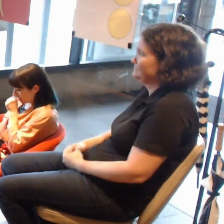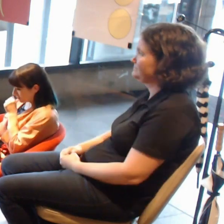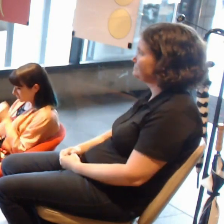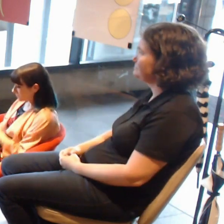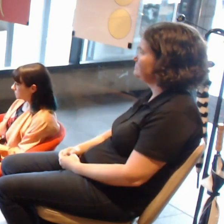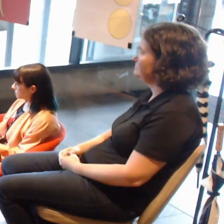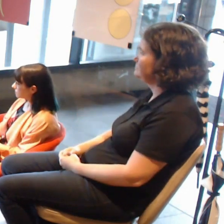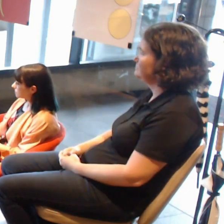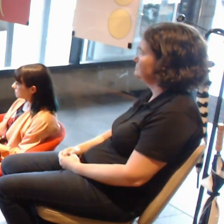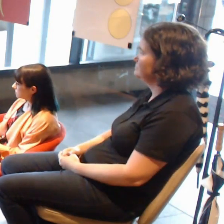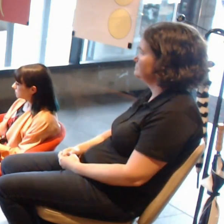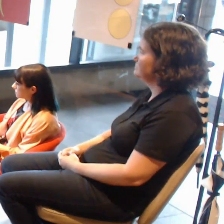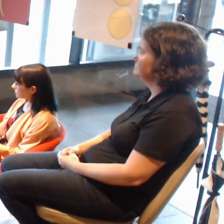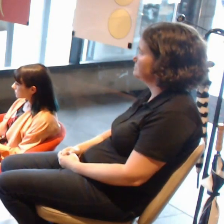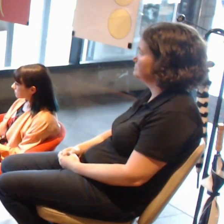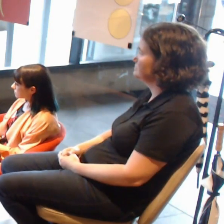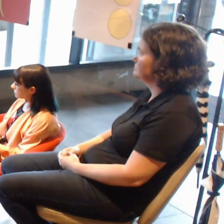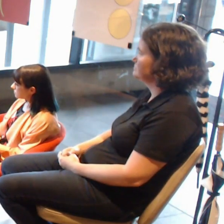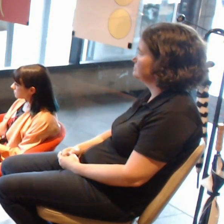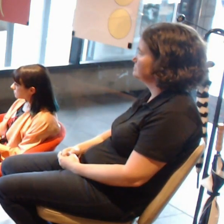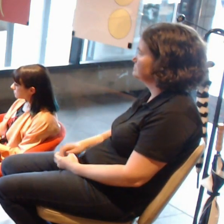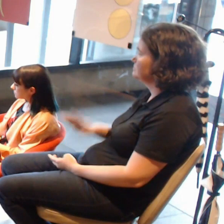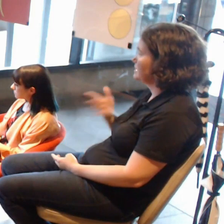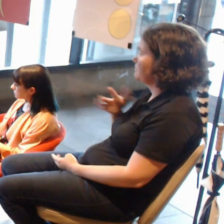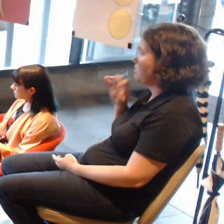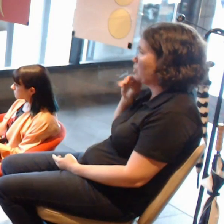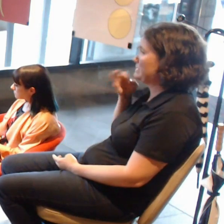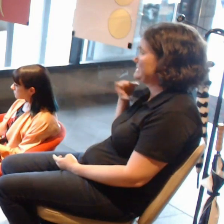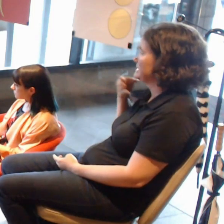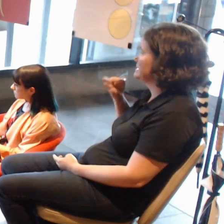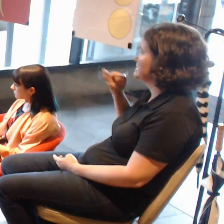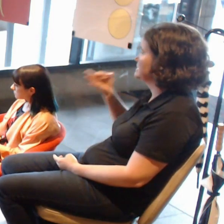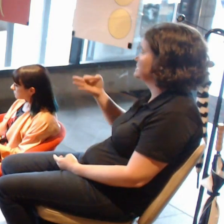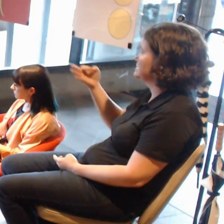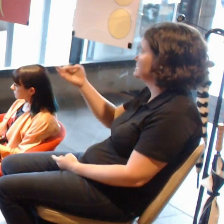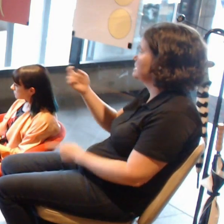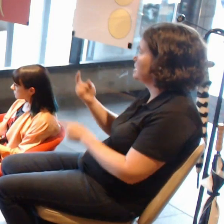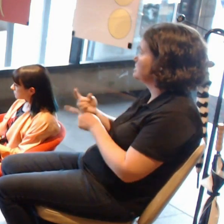but I will get each of you individually talk about a few questions I had.